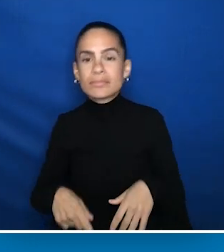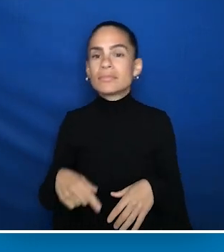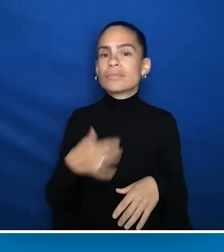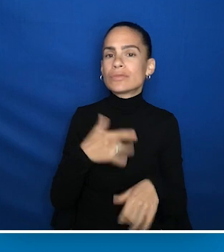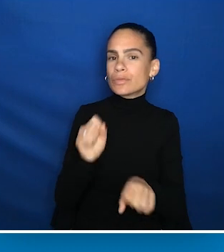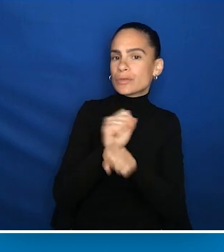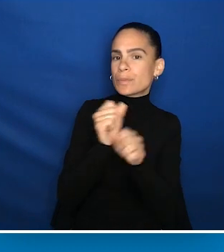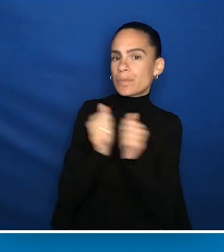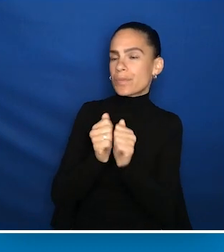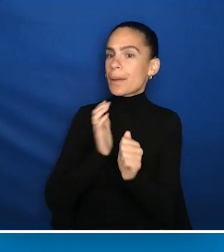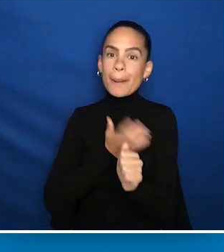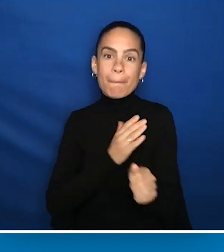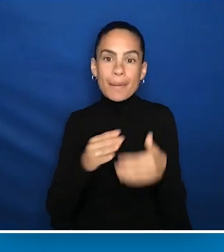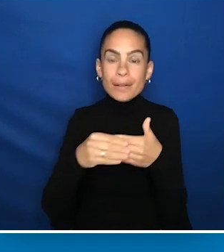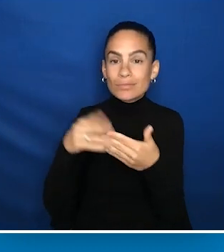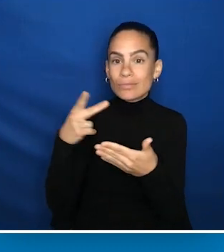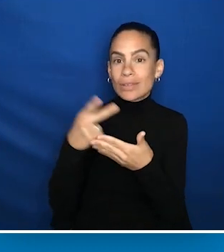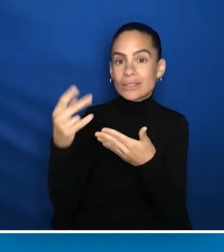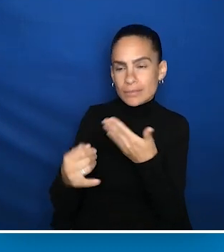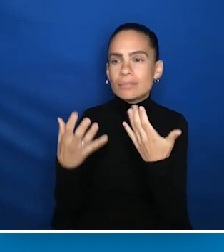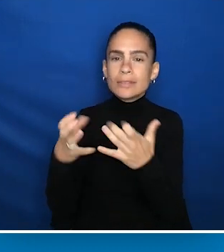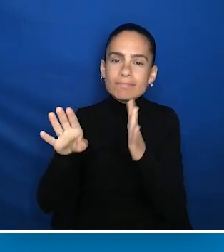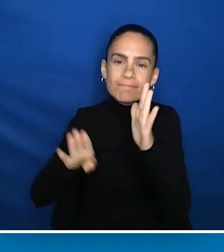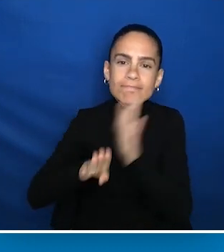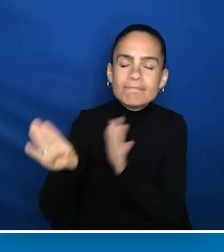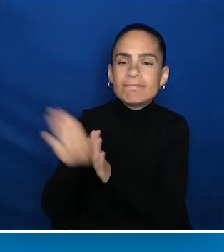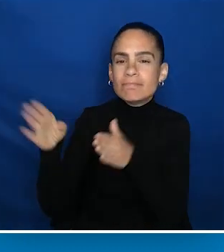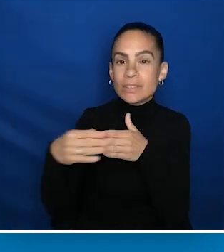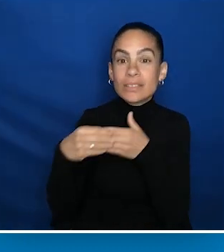and with our leadership initiatives in our pipeline leadership program.